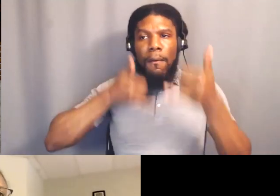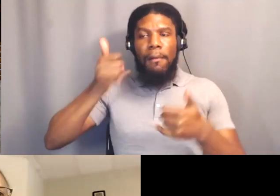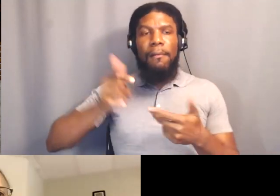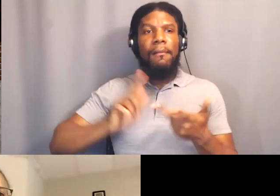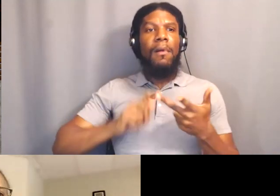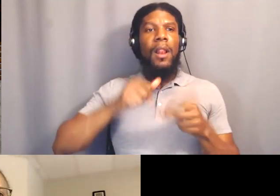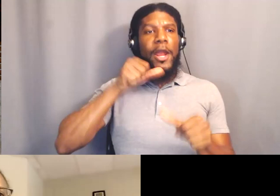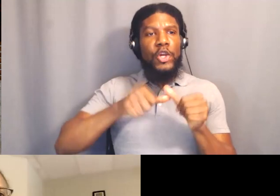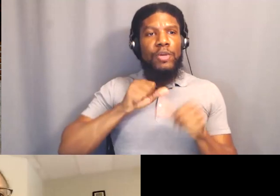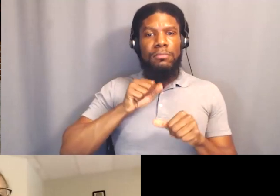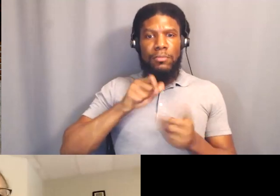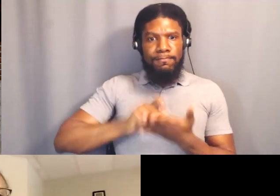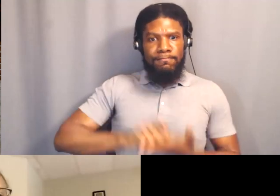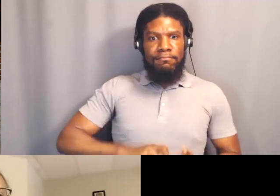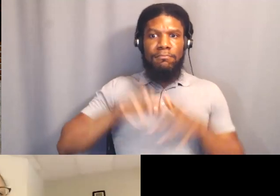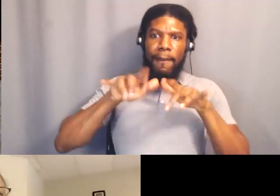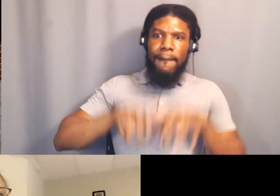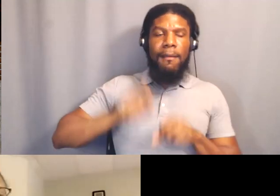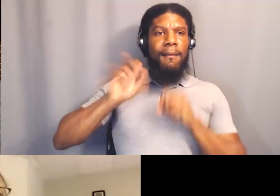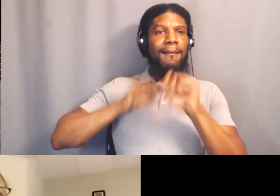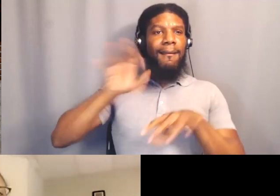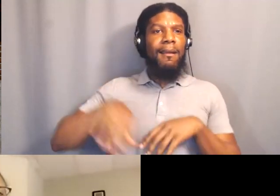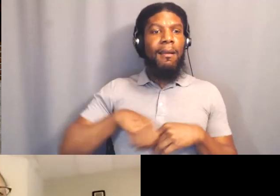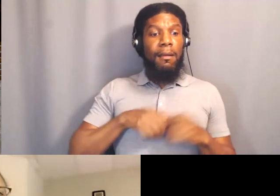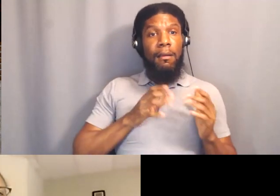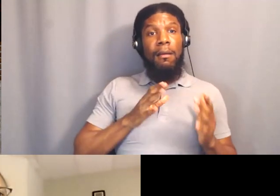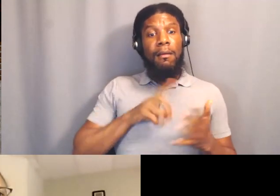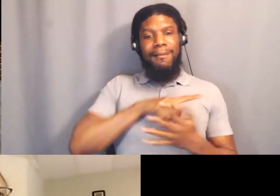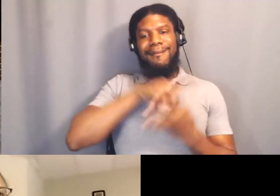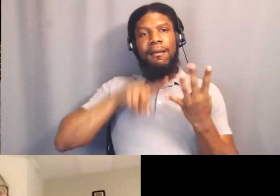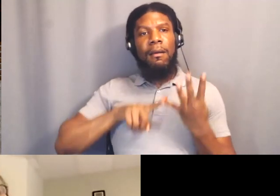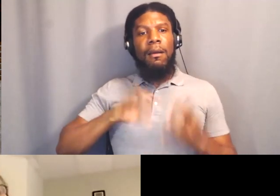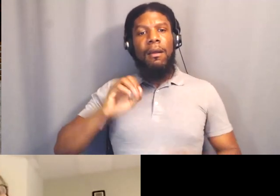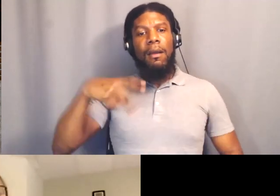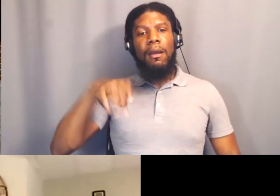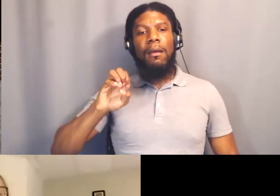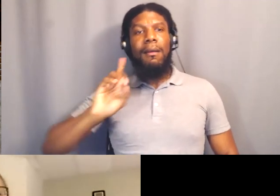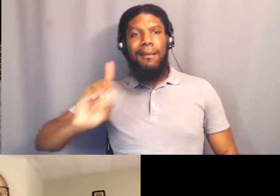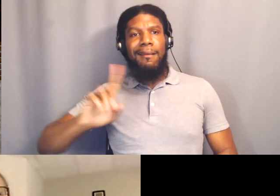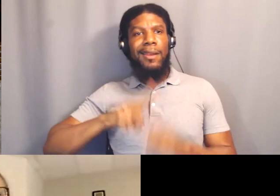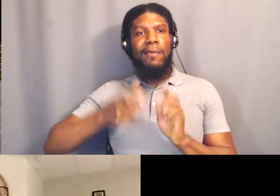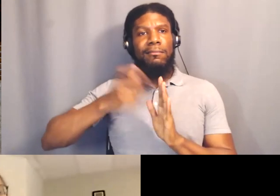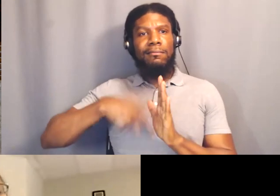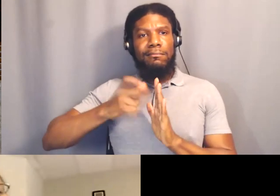there are lots of op-ed pieces that different publications are happy to receive.